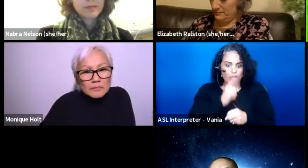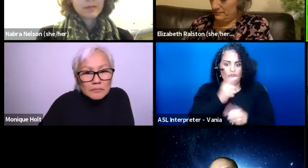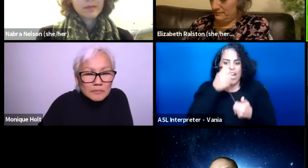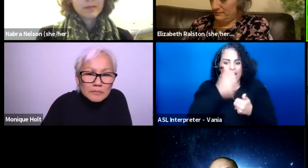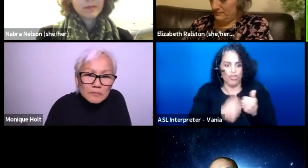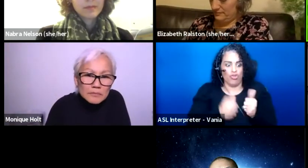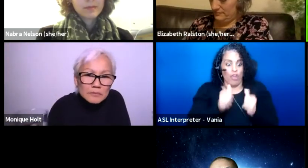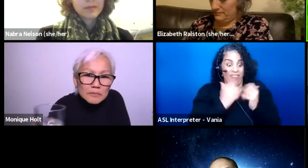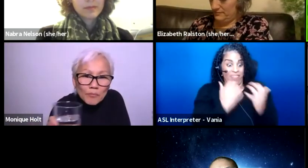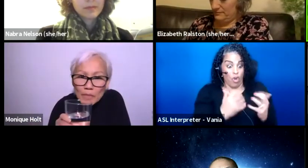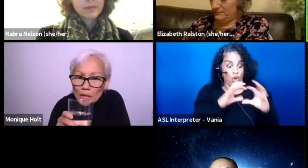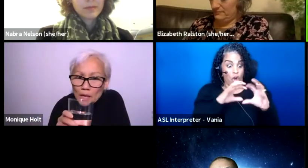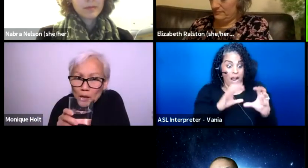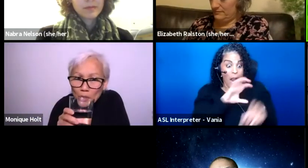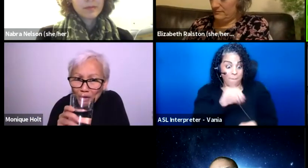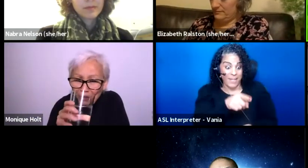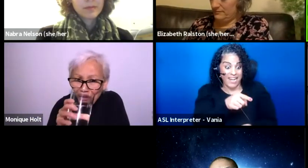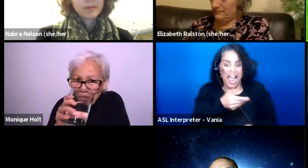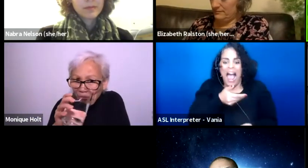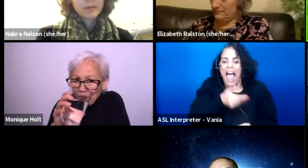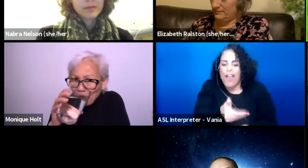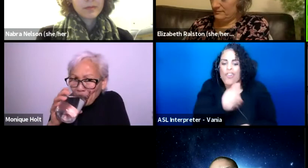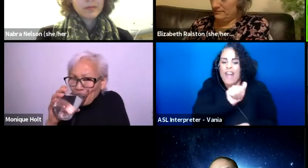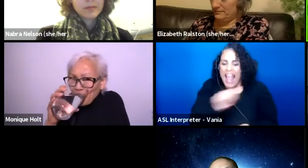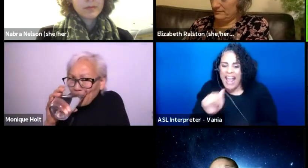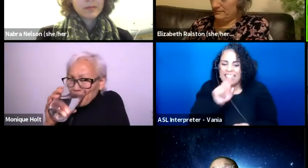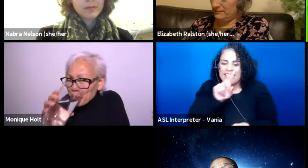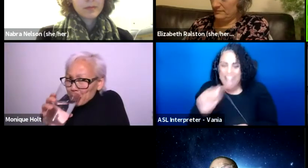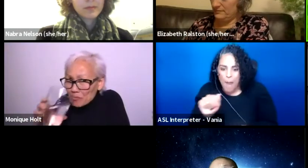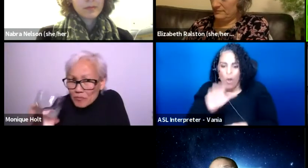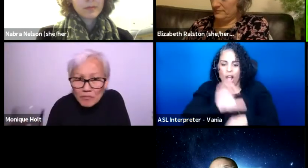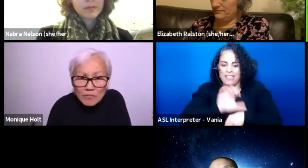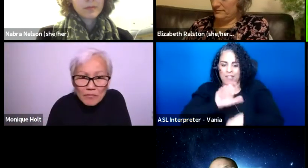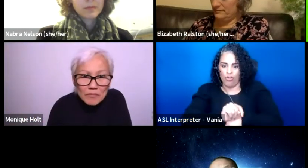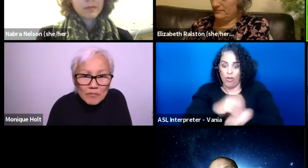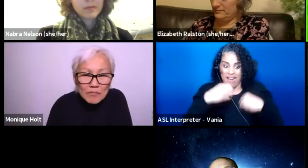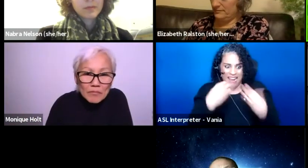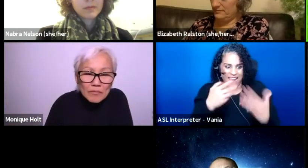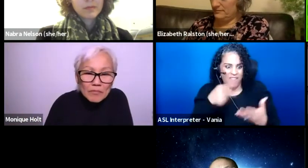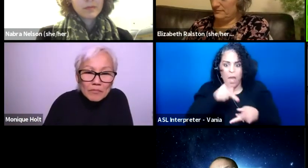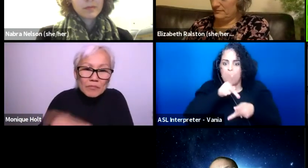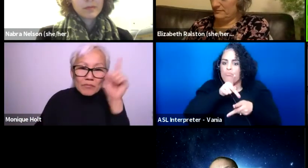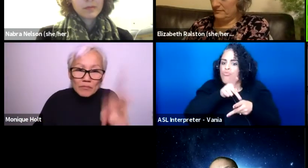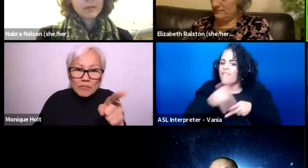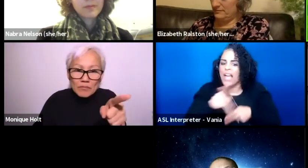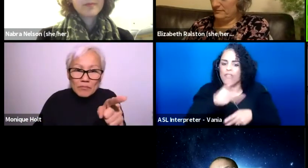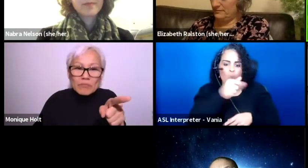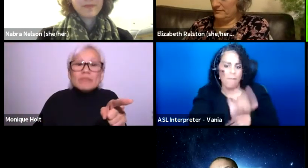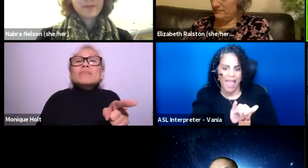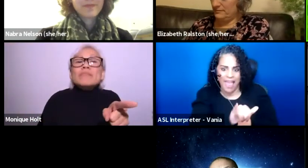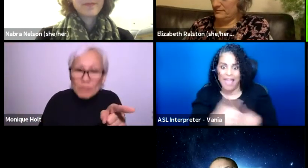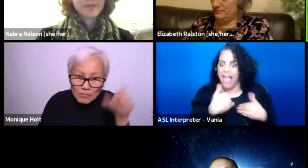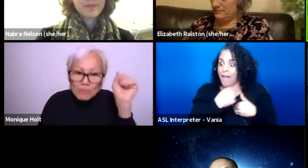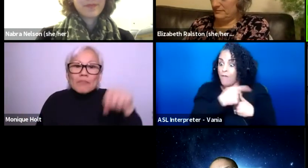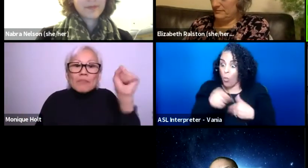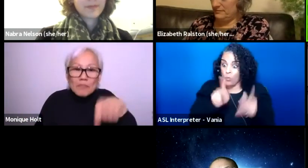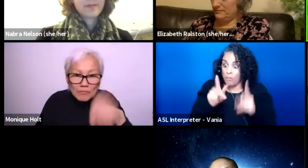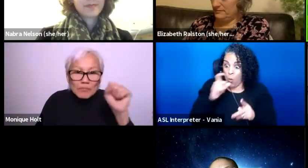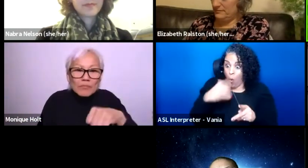hires a disabled consultant, give them professional pay. Have those people who have the networks